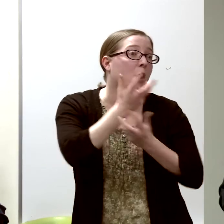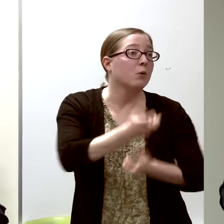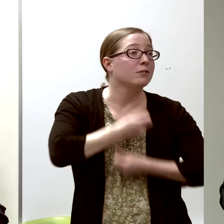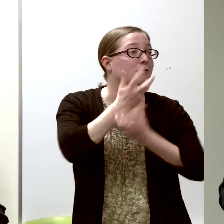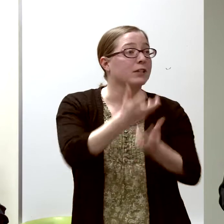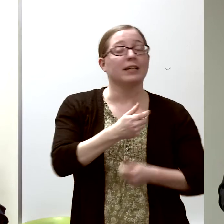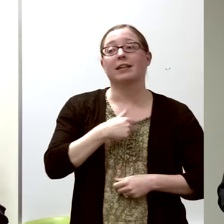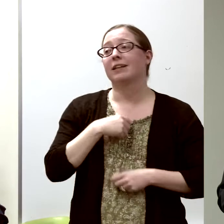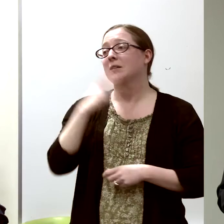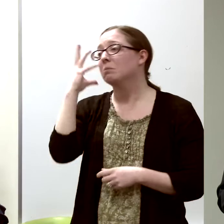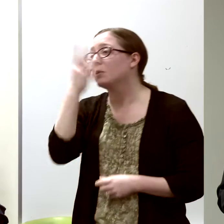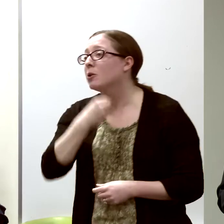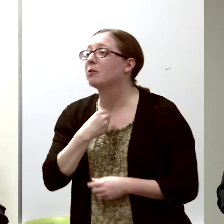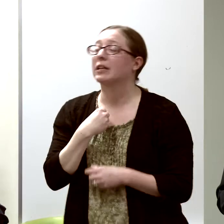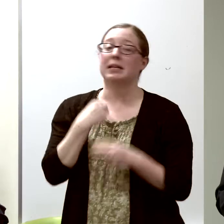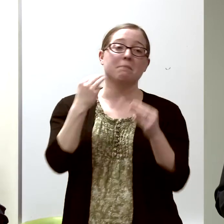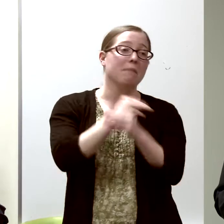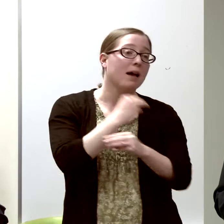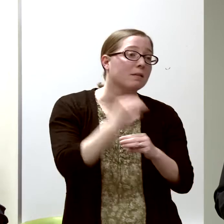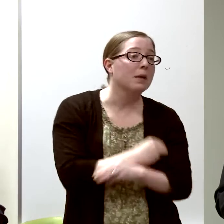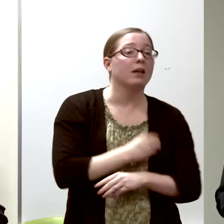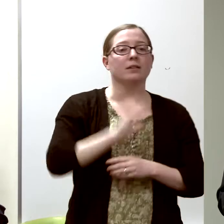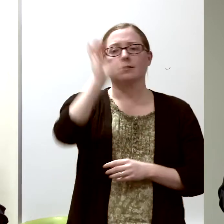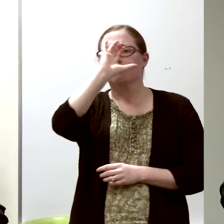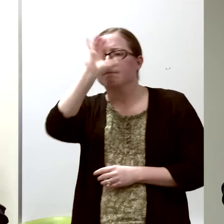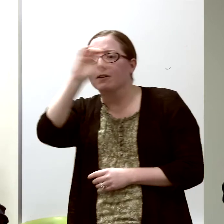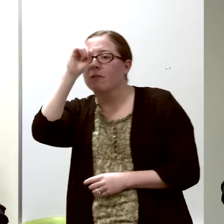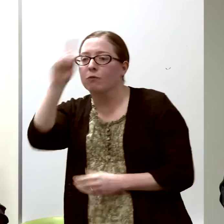and looking for the truth...